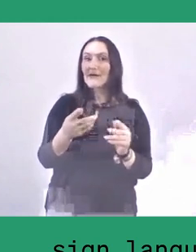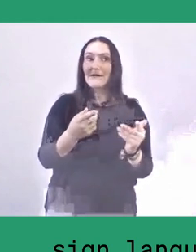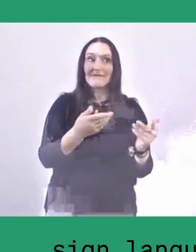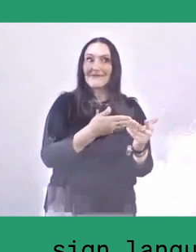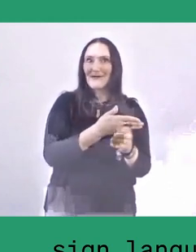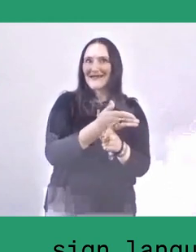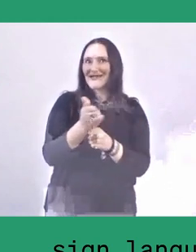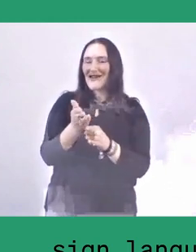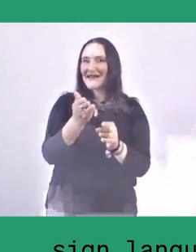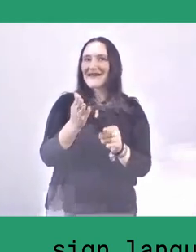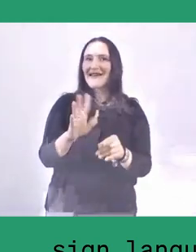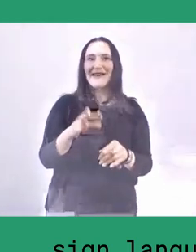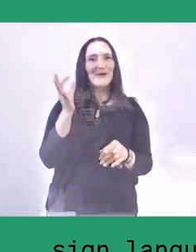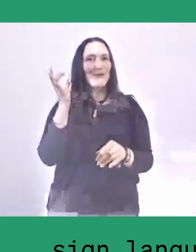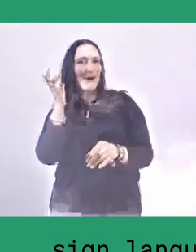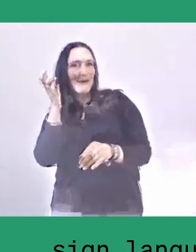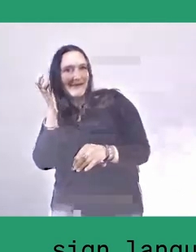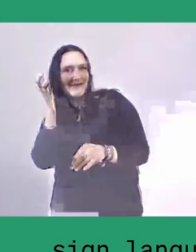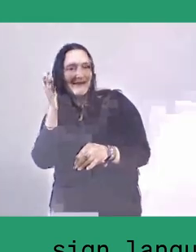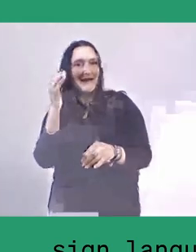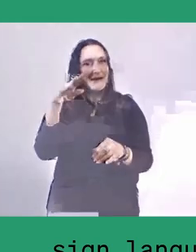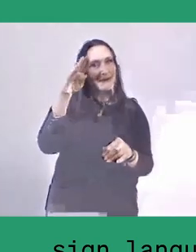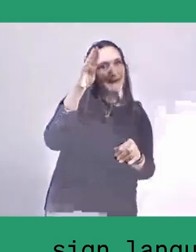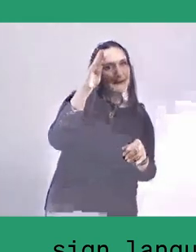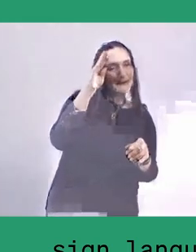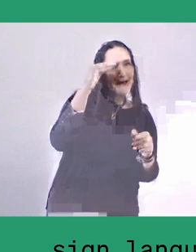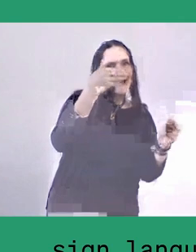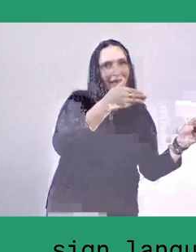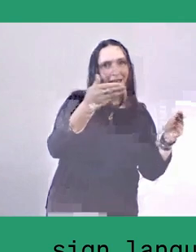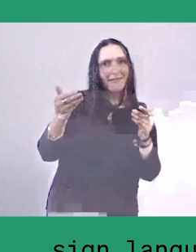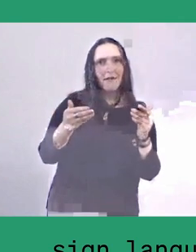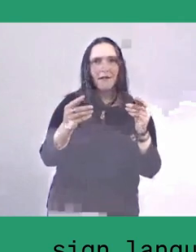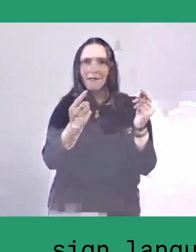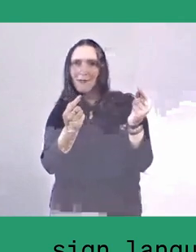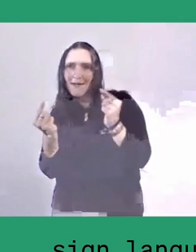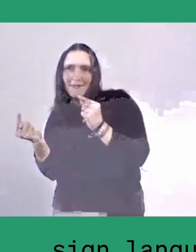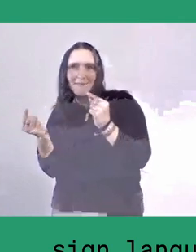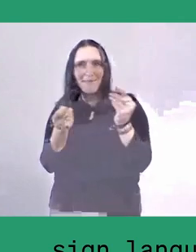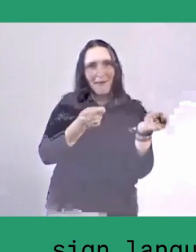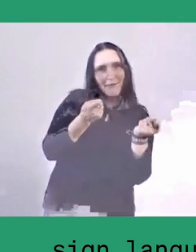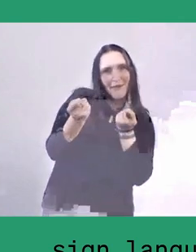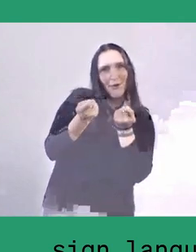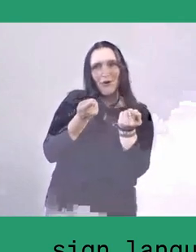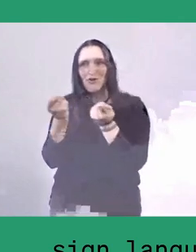how they negotiate, they decide what to do collectively.